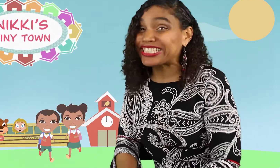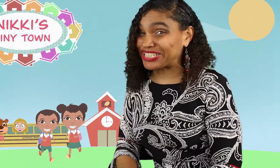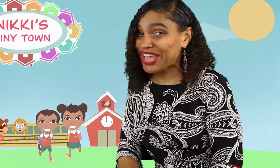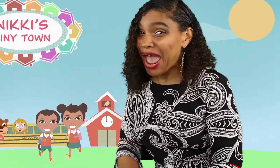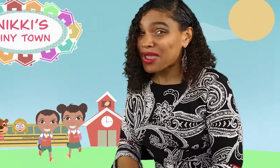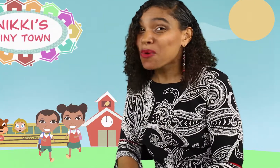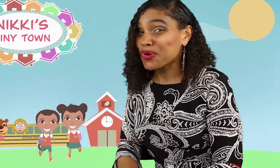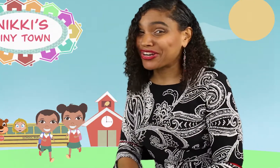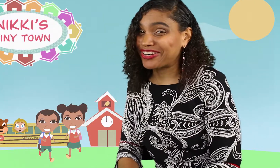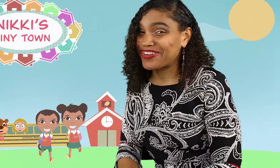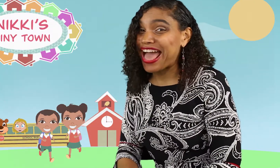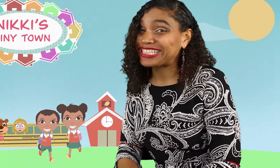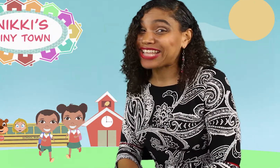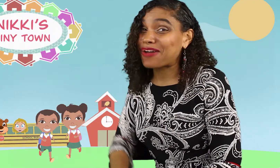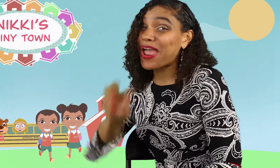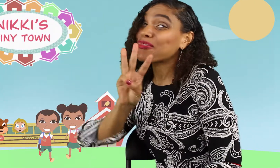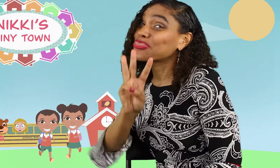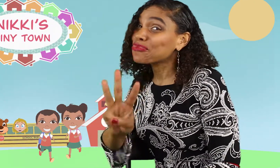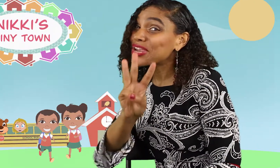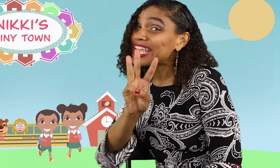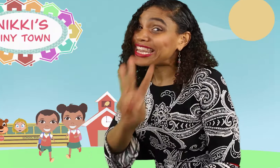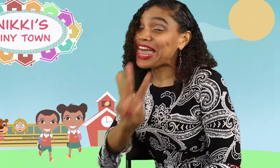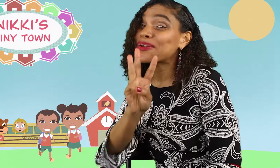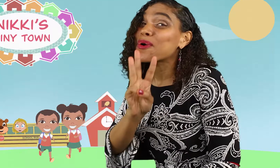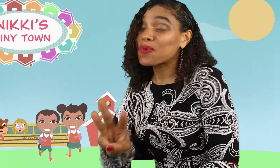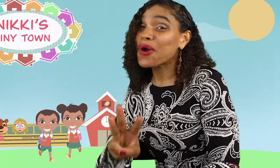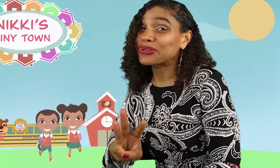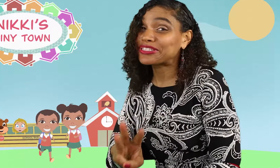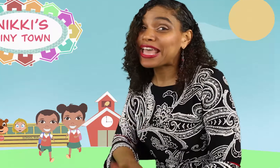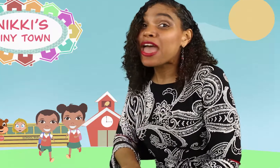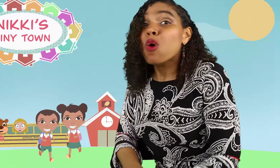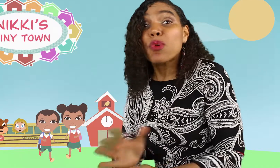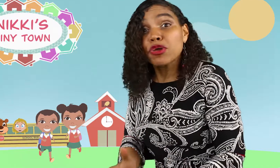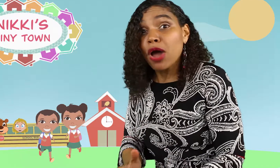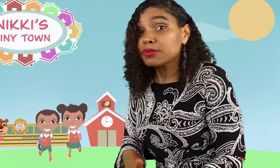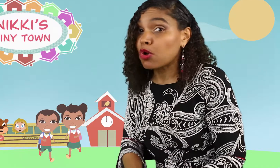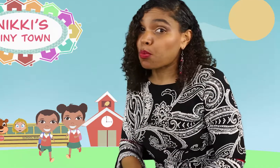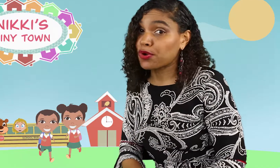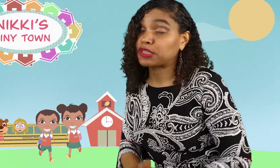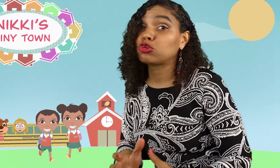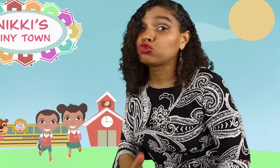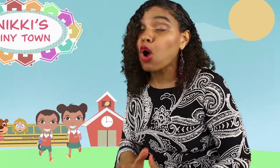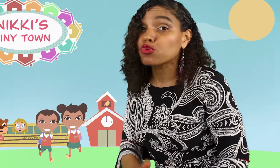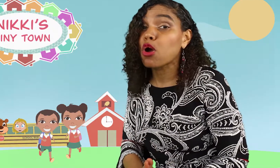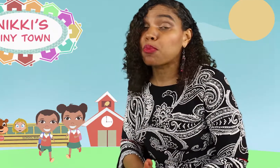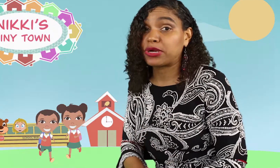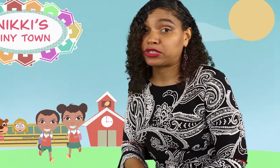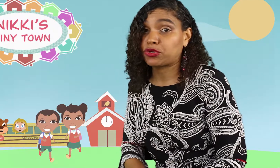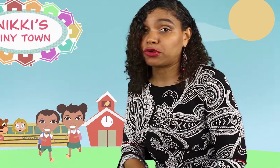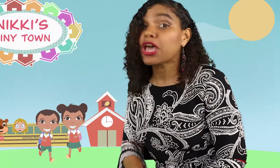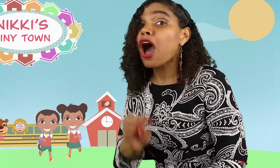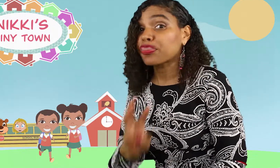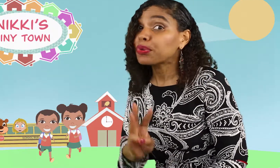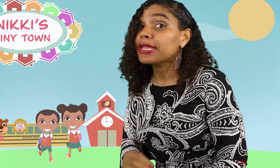Today, we're going to learn how to sound out three-letter words. When you come to a word that you don't know boys and girls, a three-letter word,